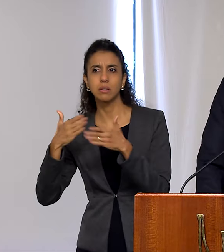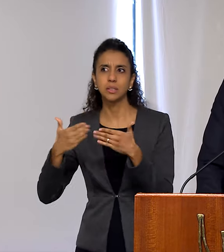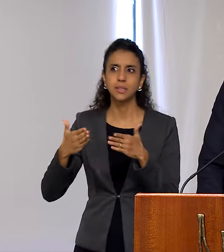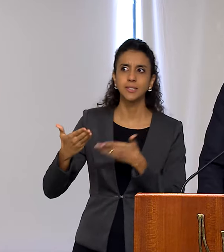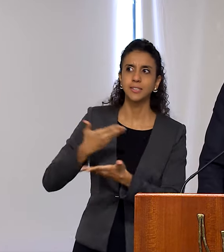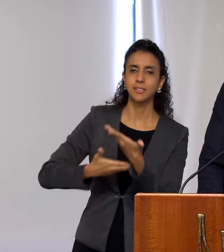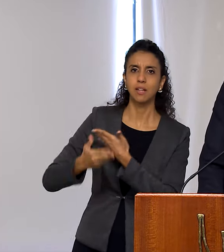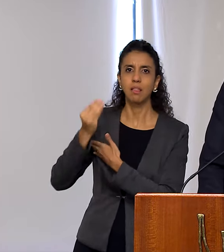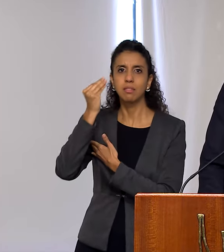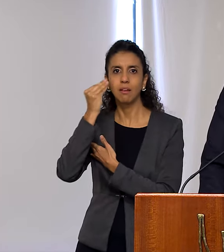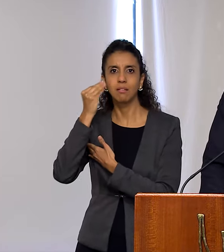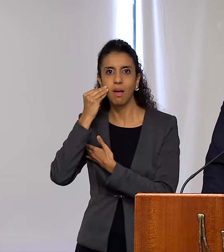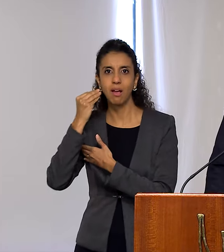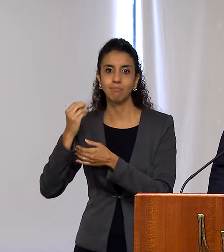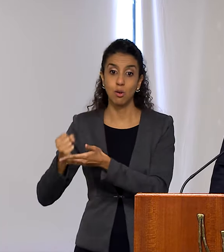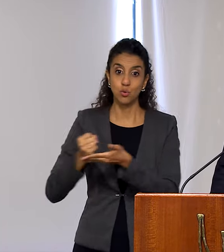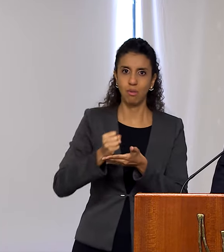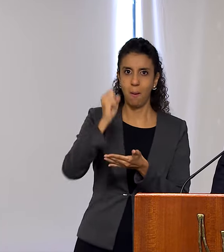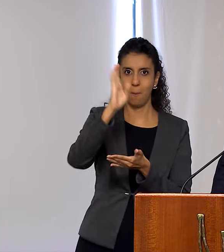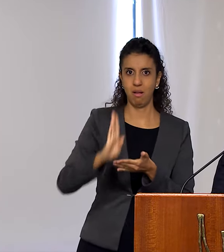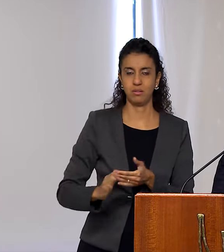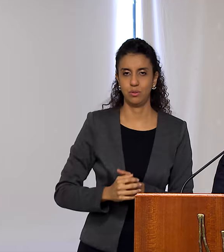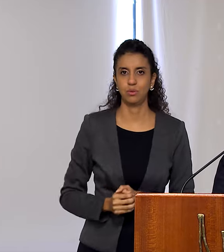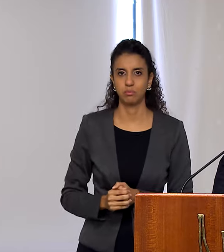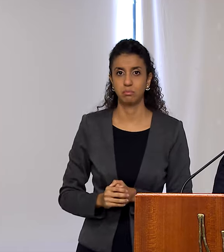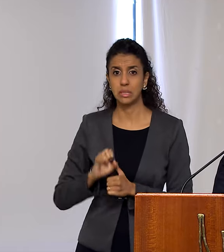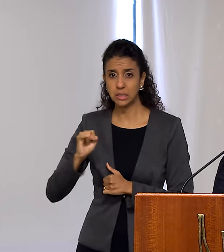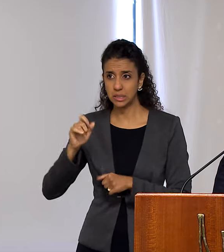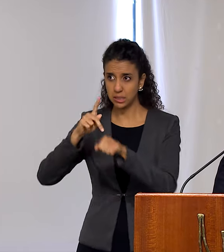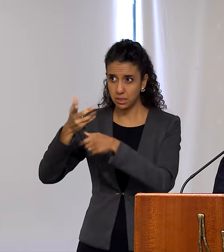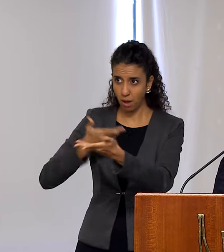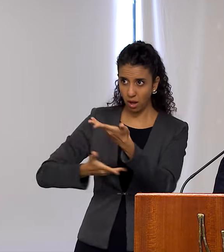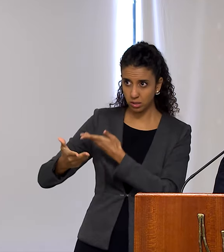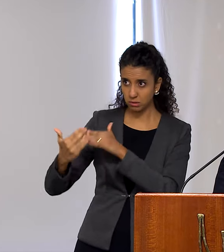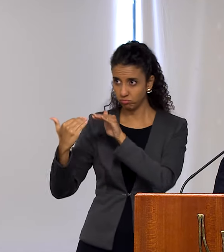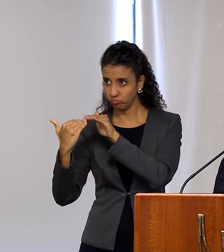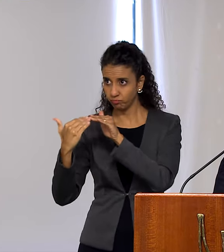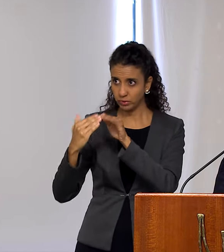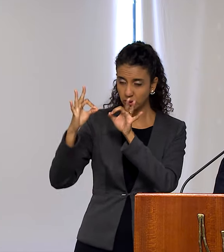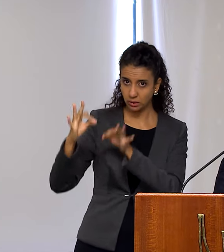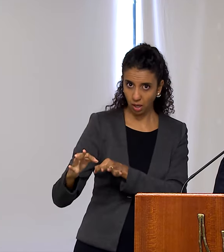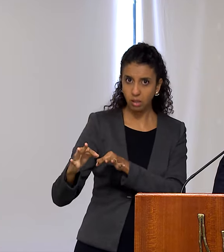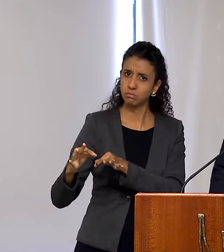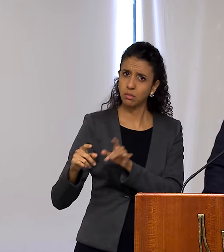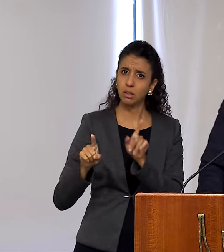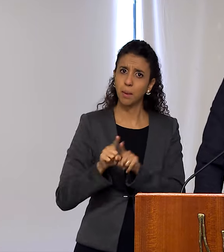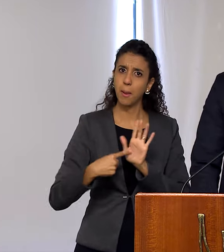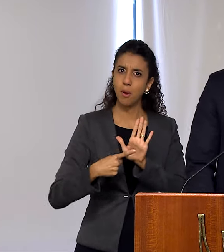how to explore in our favor. A well worked-out multilateral consensus is also an expression of national sovereignty.